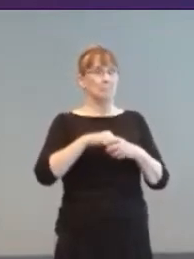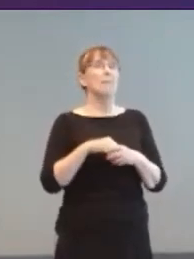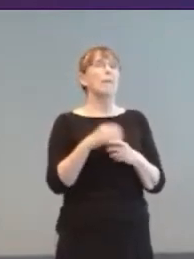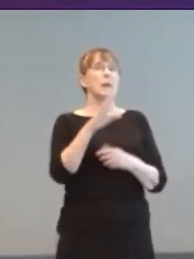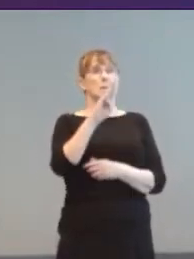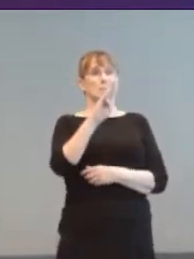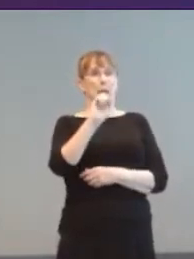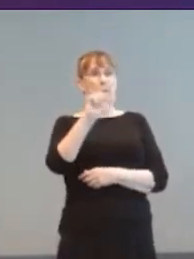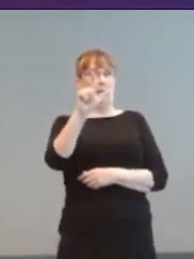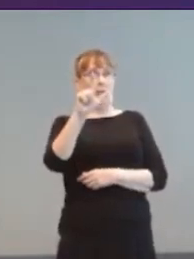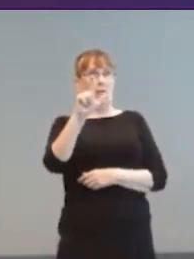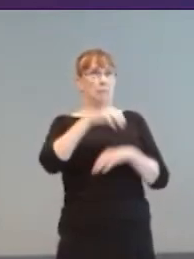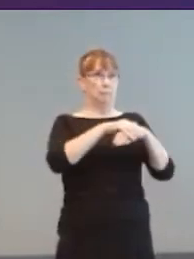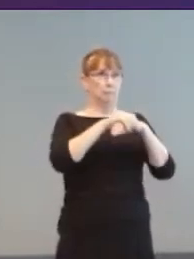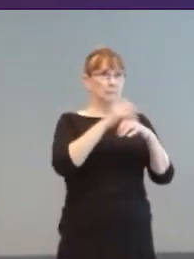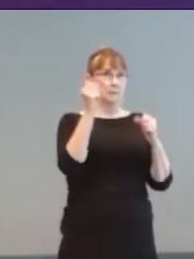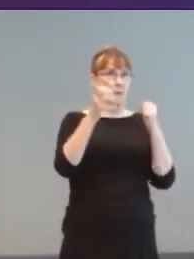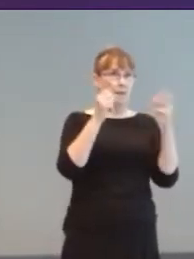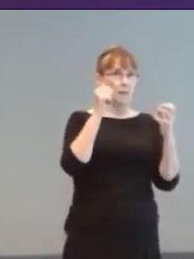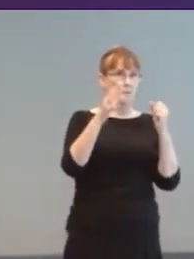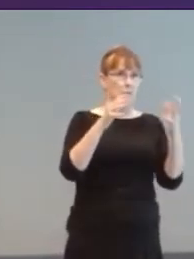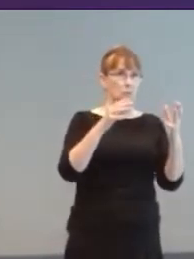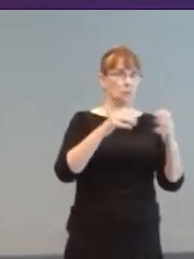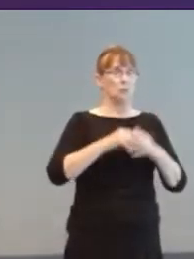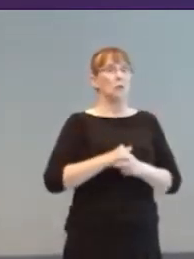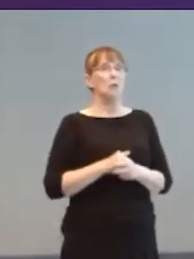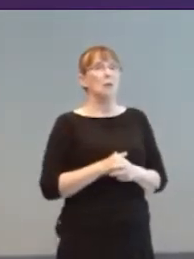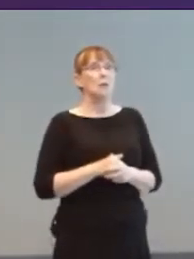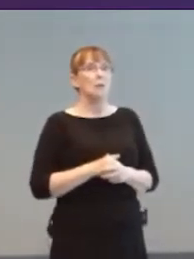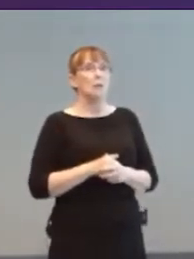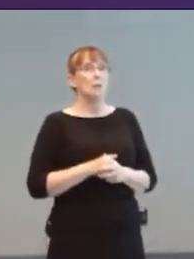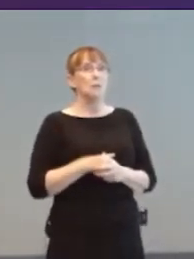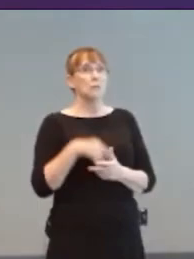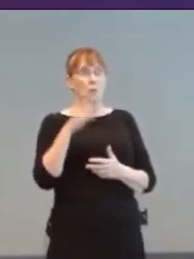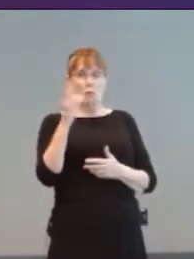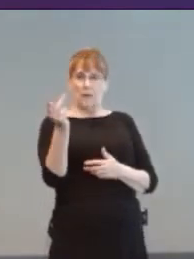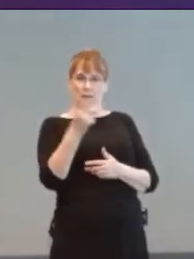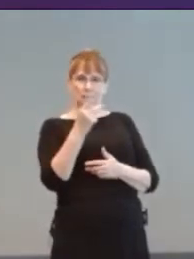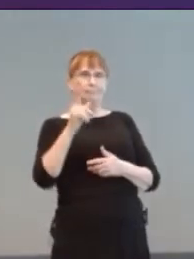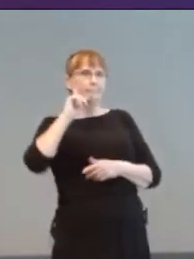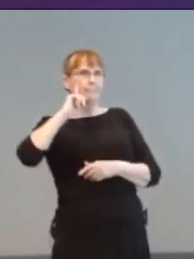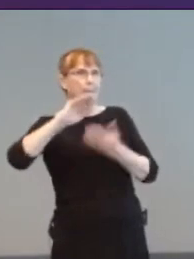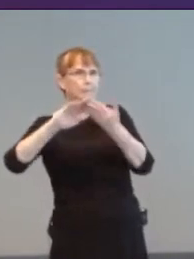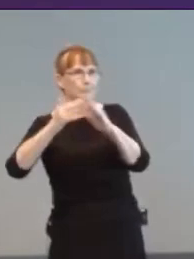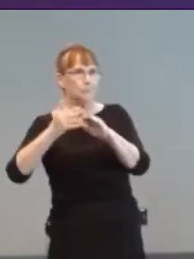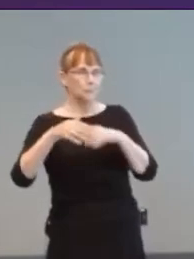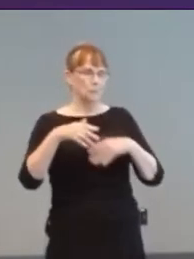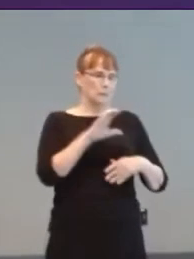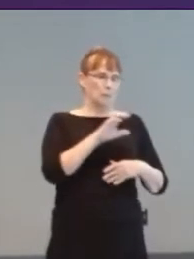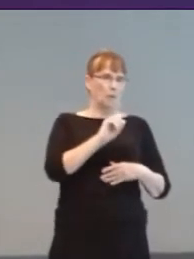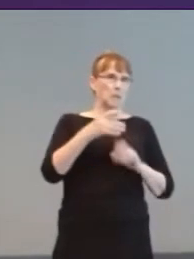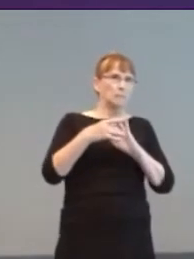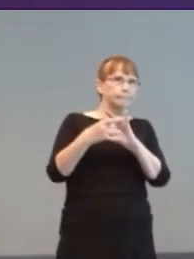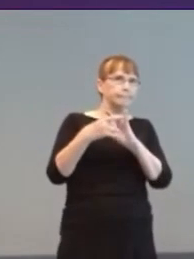this accommodation can speed up comprehension and enjoyment for them enormously. And for the future...